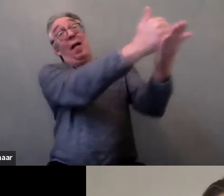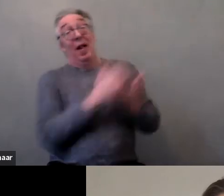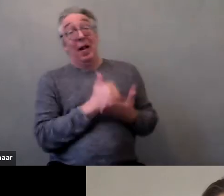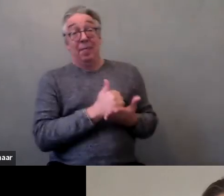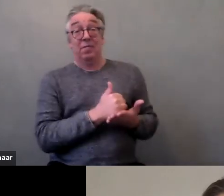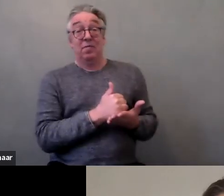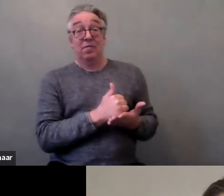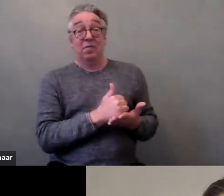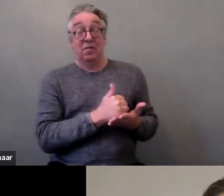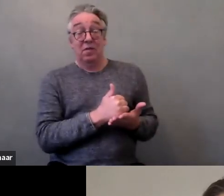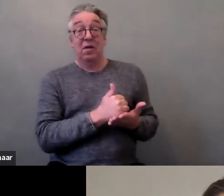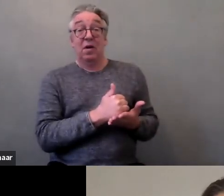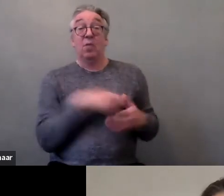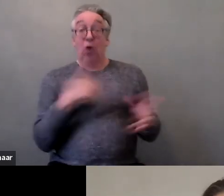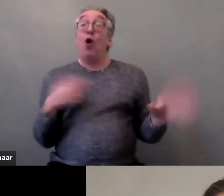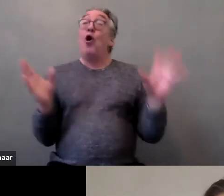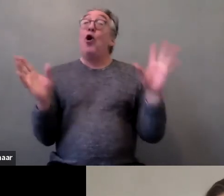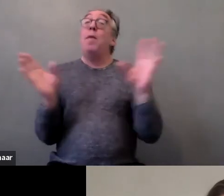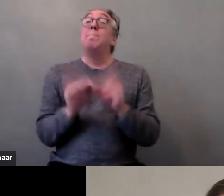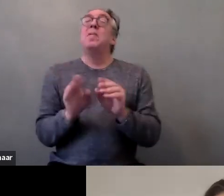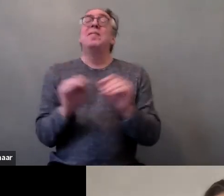After the meeting, one carer came to me,